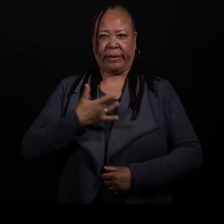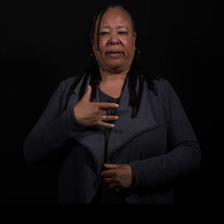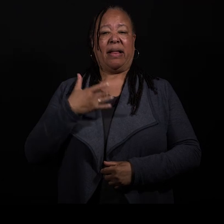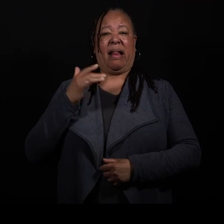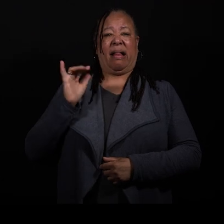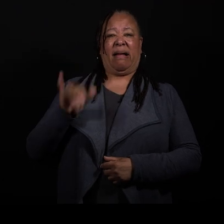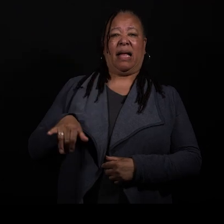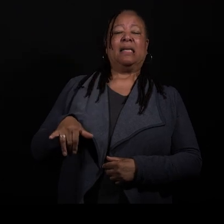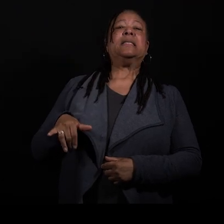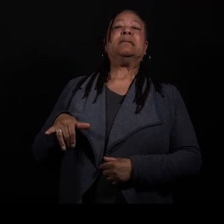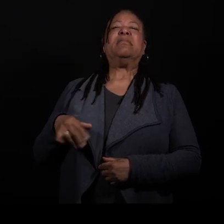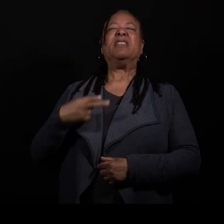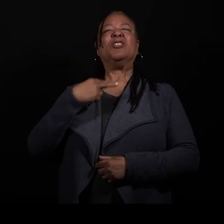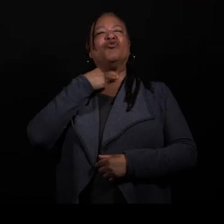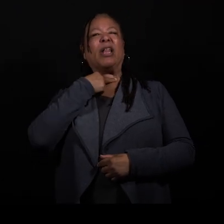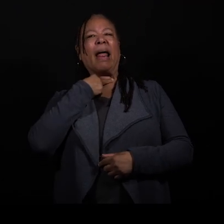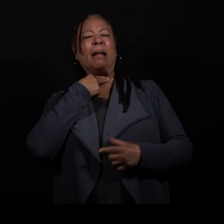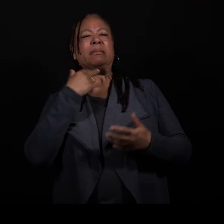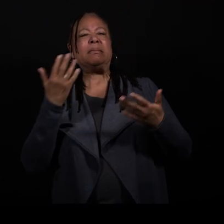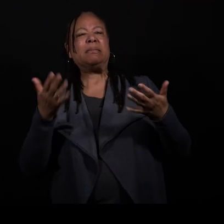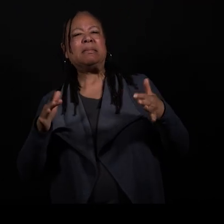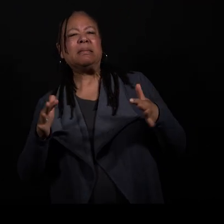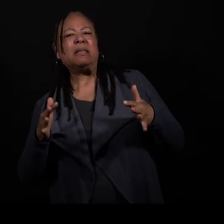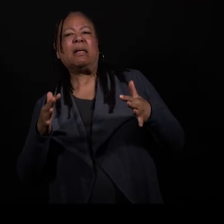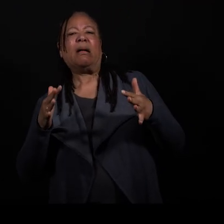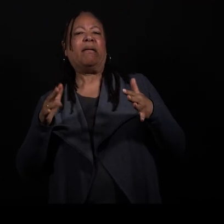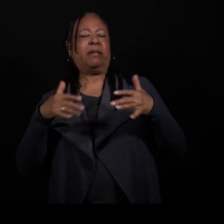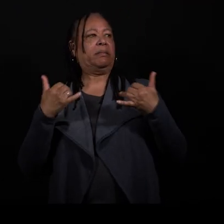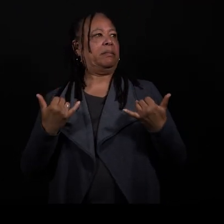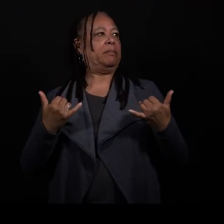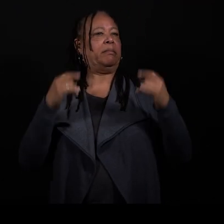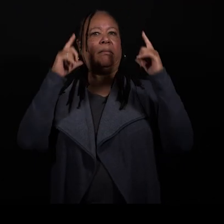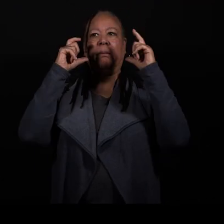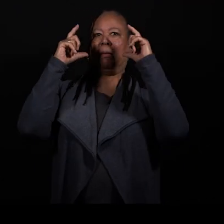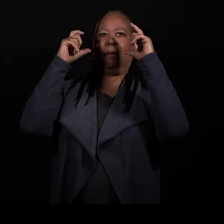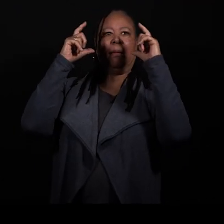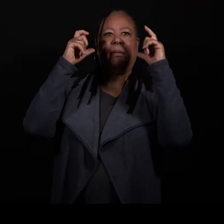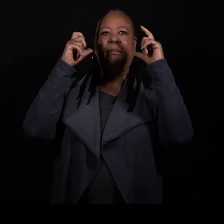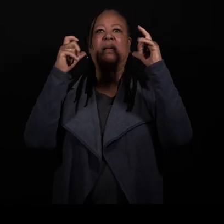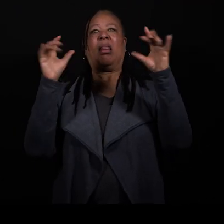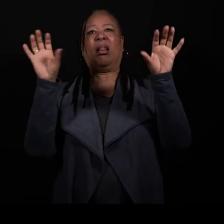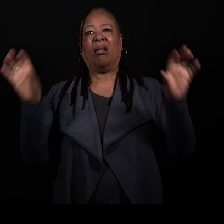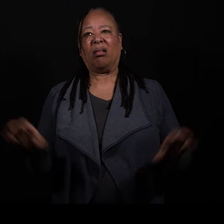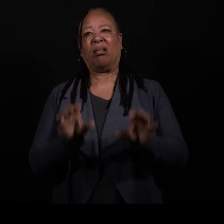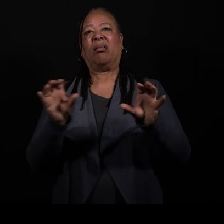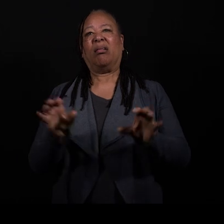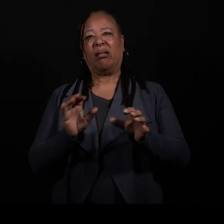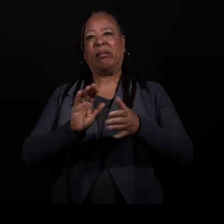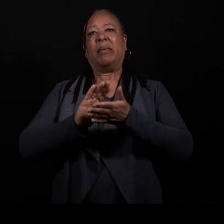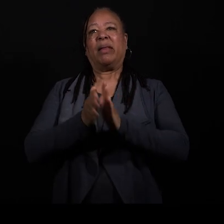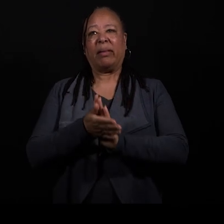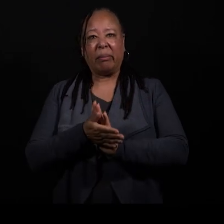and the trap of the sort of ever-present camera, and the labor of becoming a moving image.